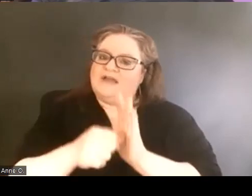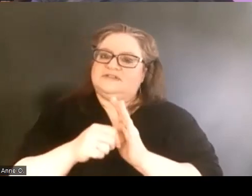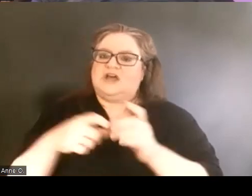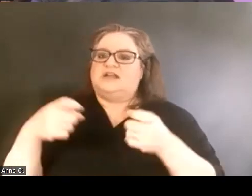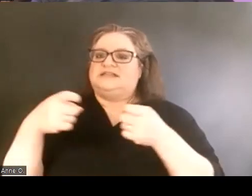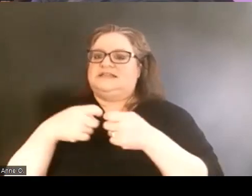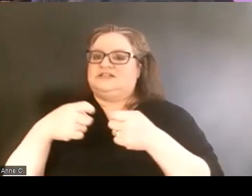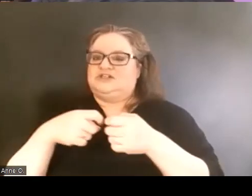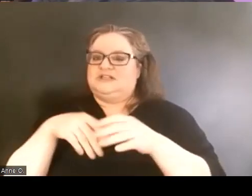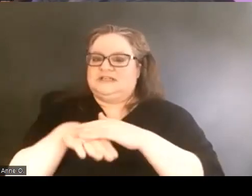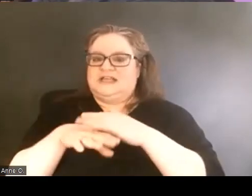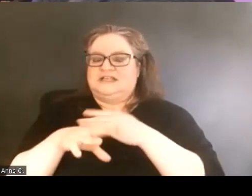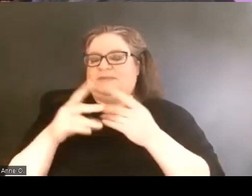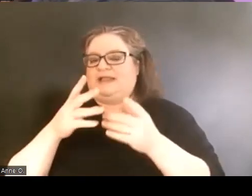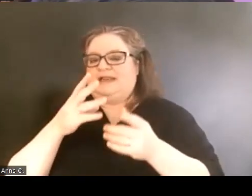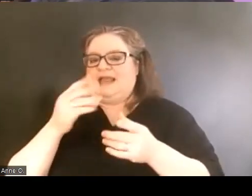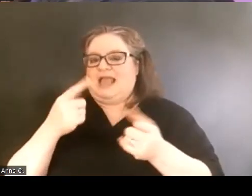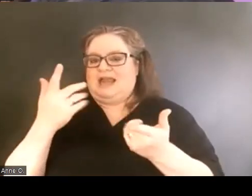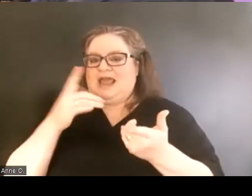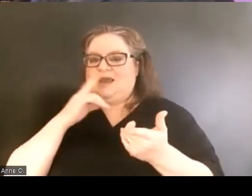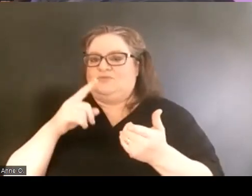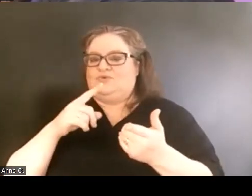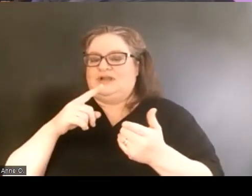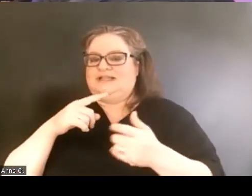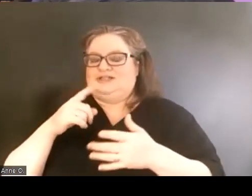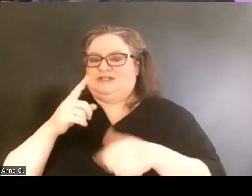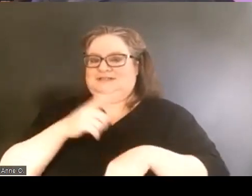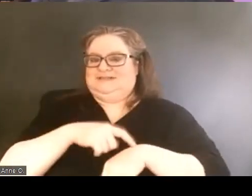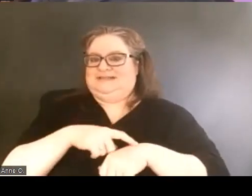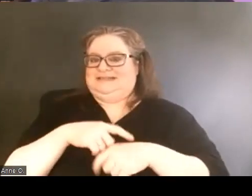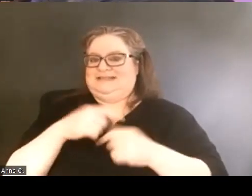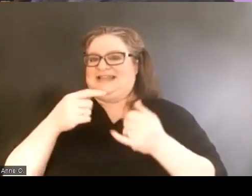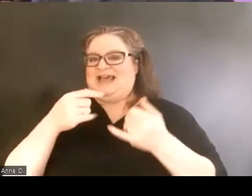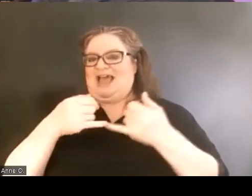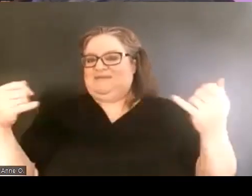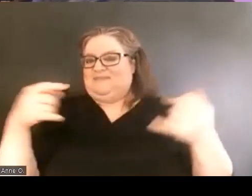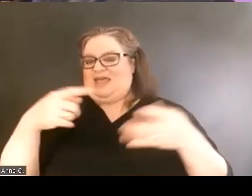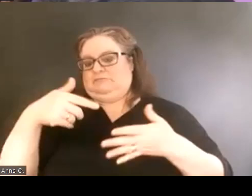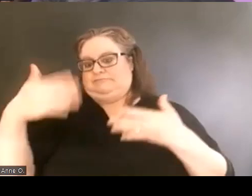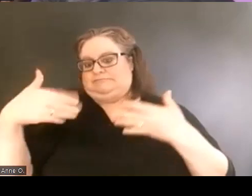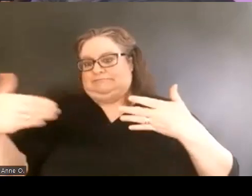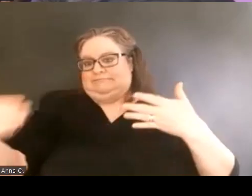And I'm just sort of like flying through this timeline, but you guys know the general timeline I'm talking about